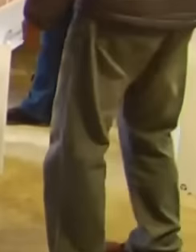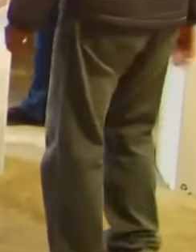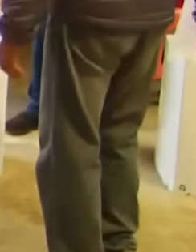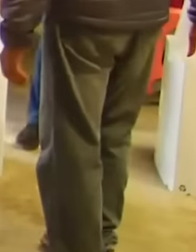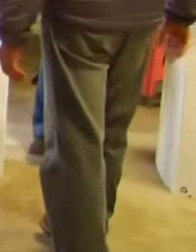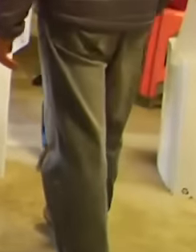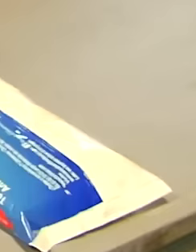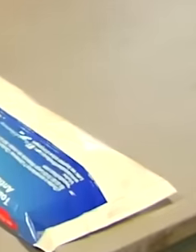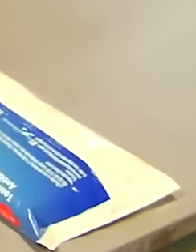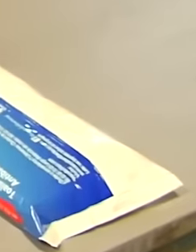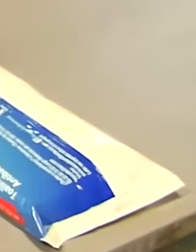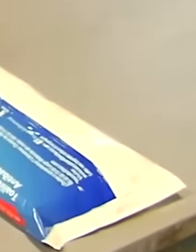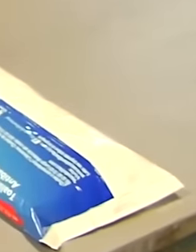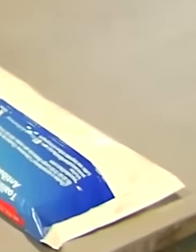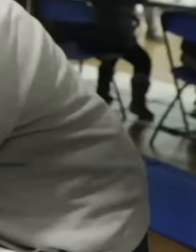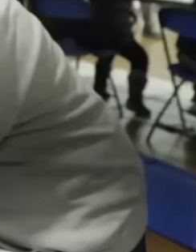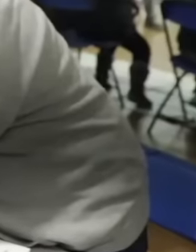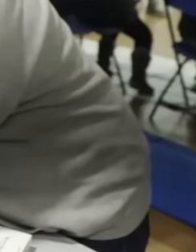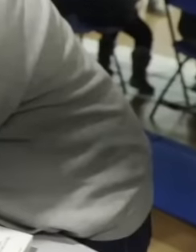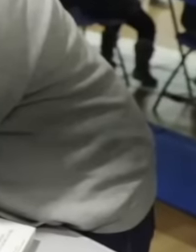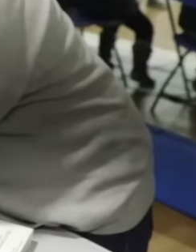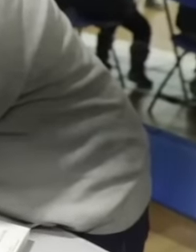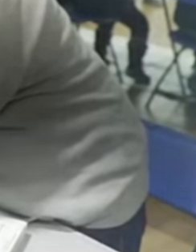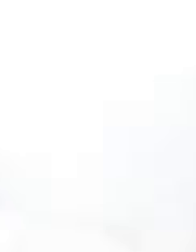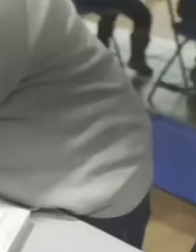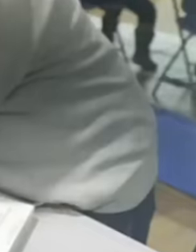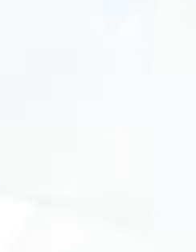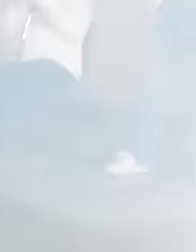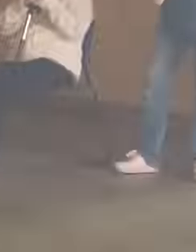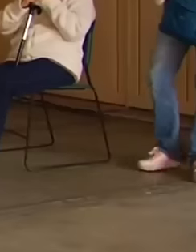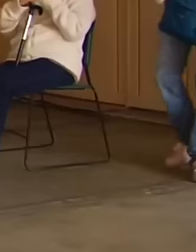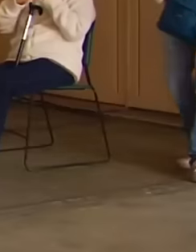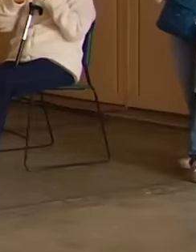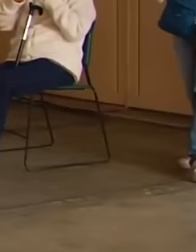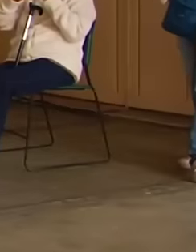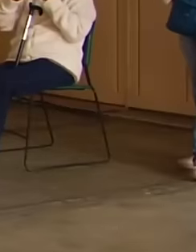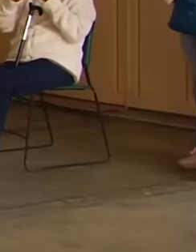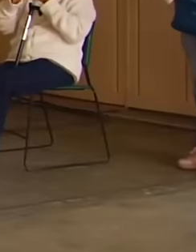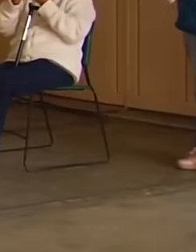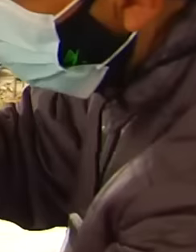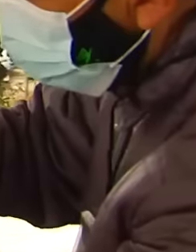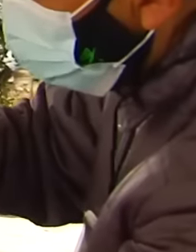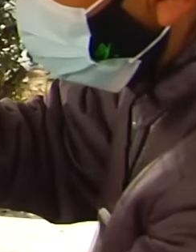to take place and they are doing everything they can to prevent the election from being a